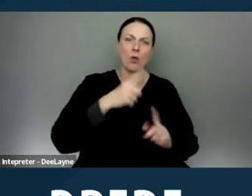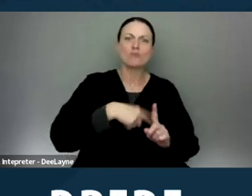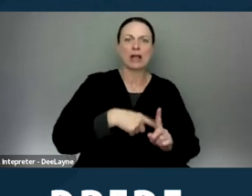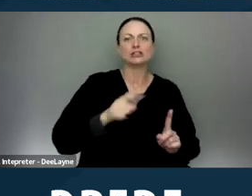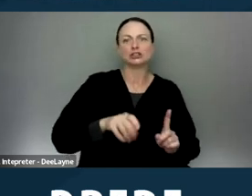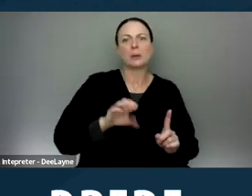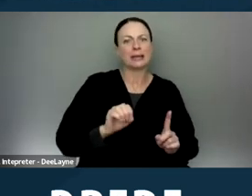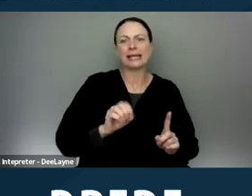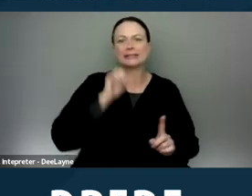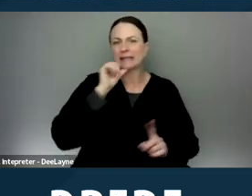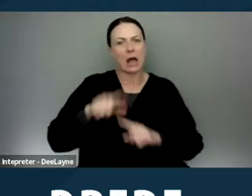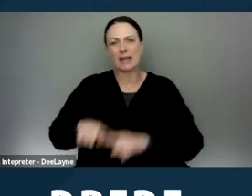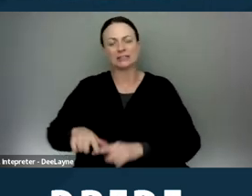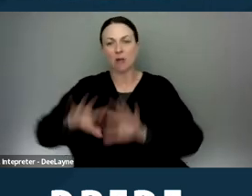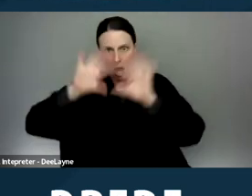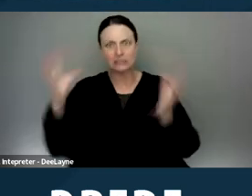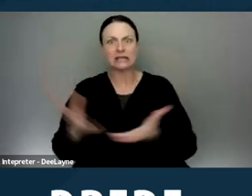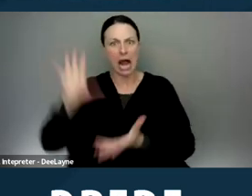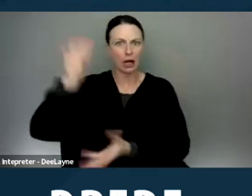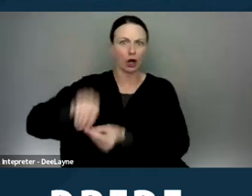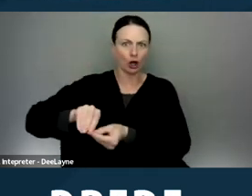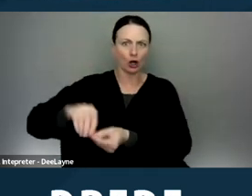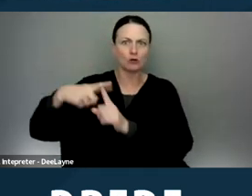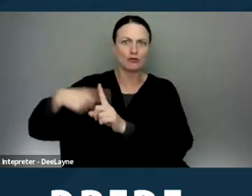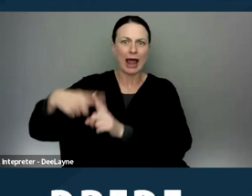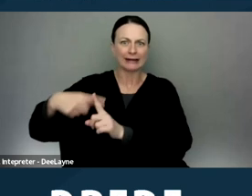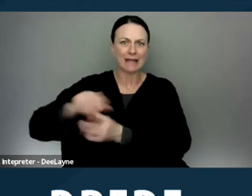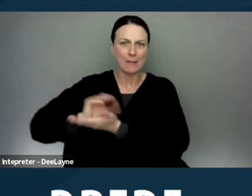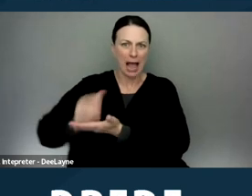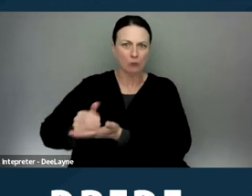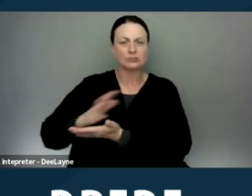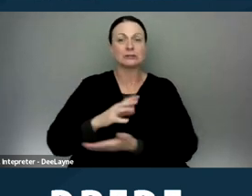not based on what the entire rent should be and what the government agency would be paying.